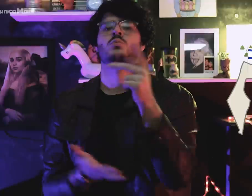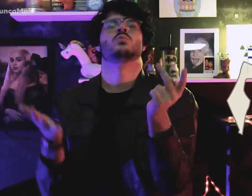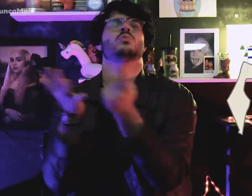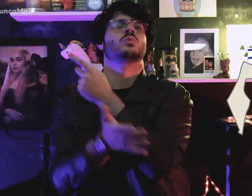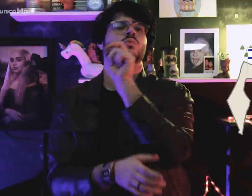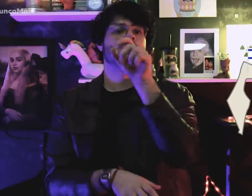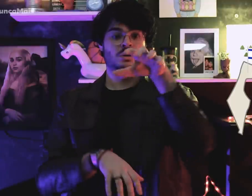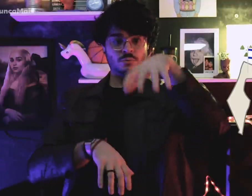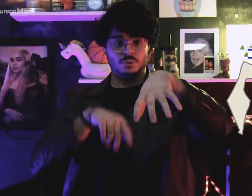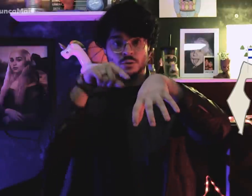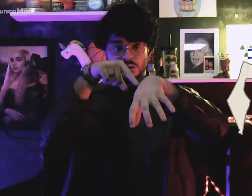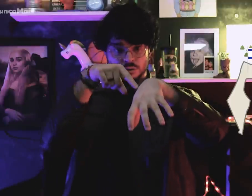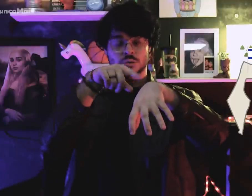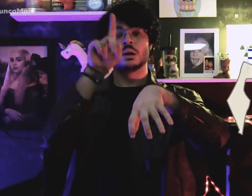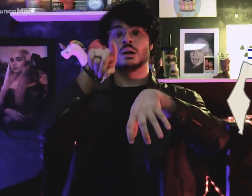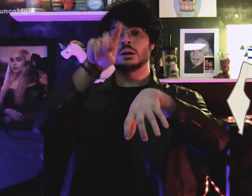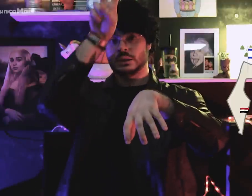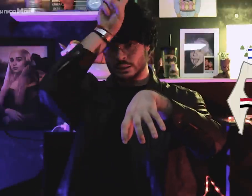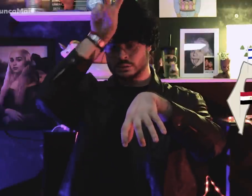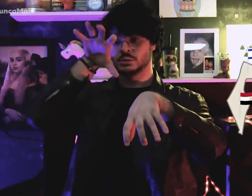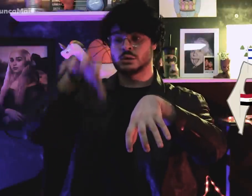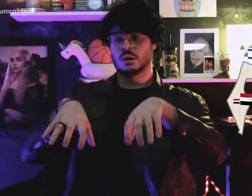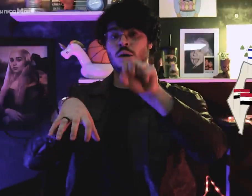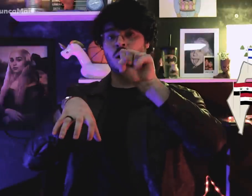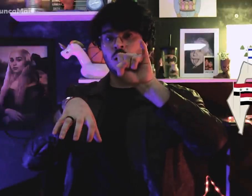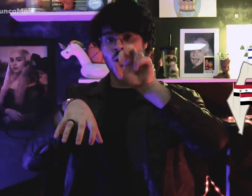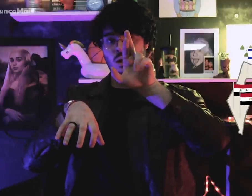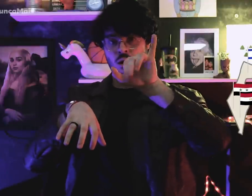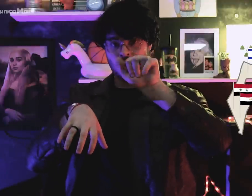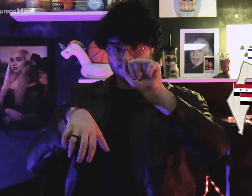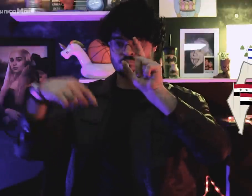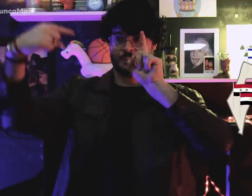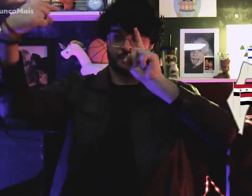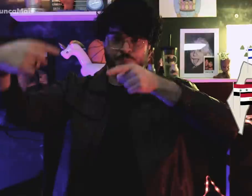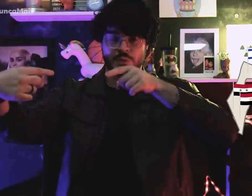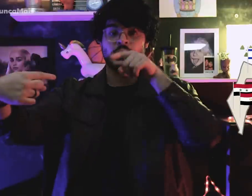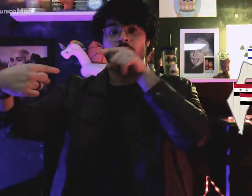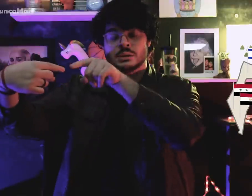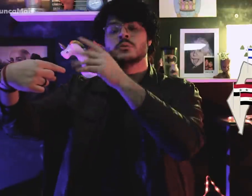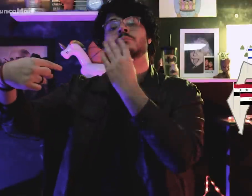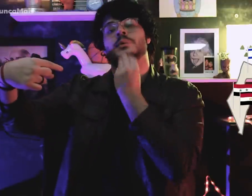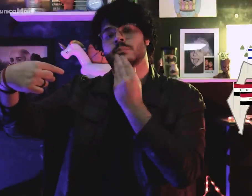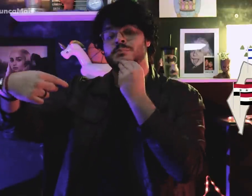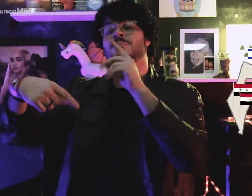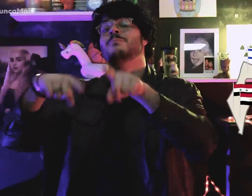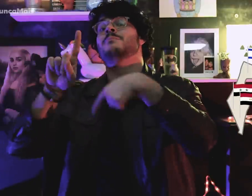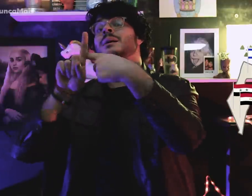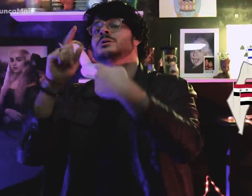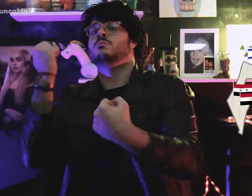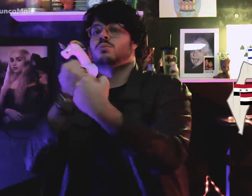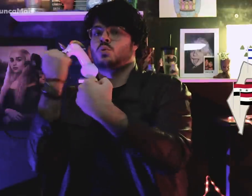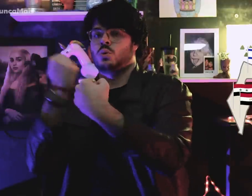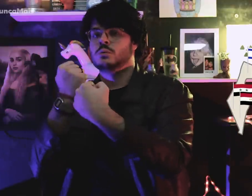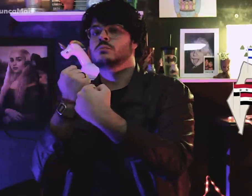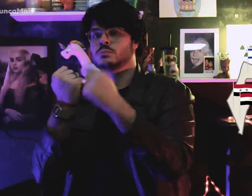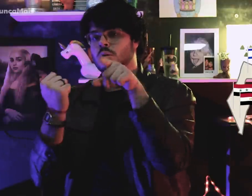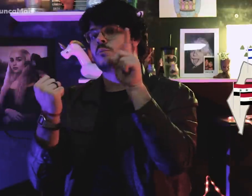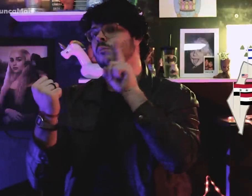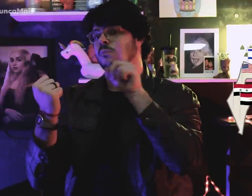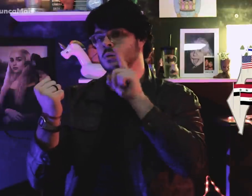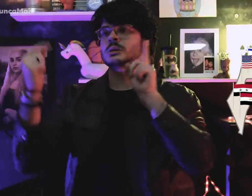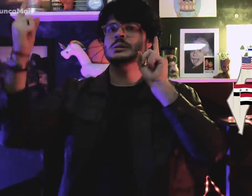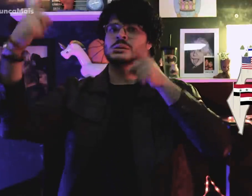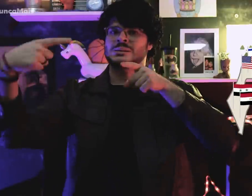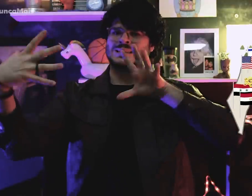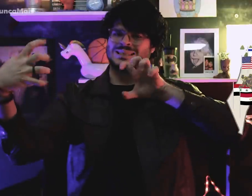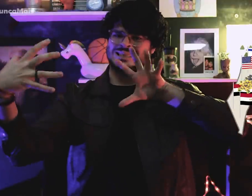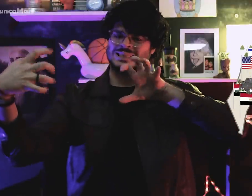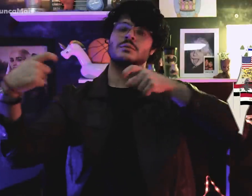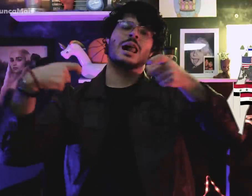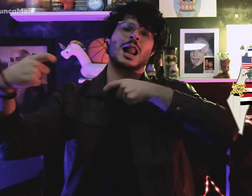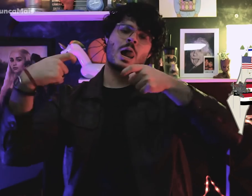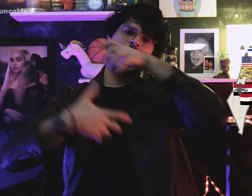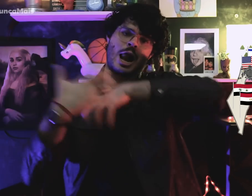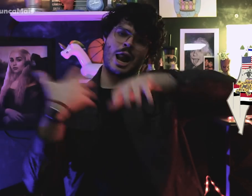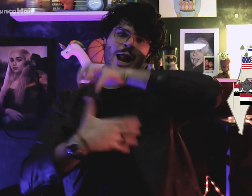organizada pelo Egito e Síria com apoio dos EUA